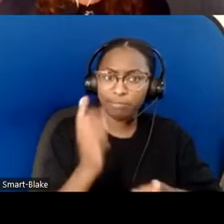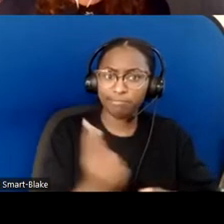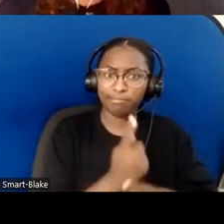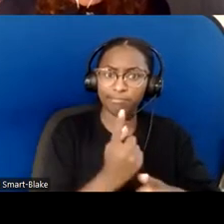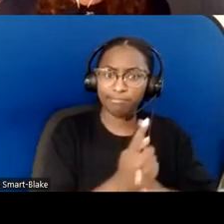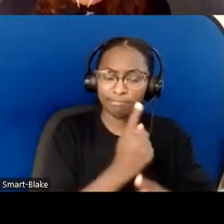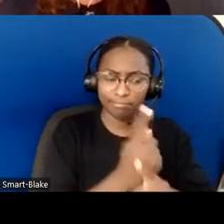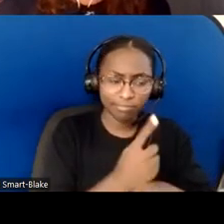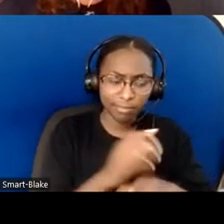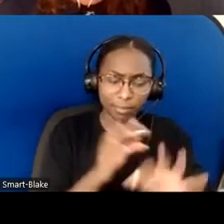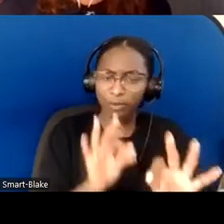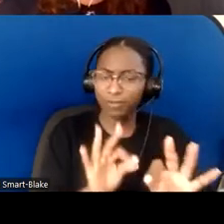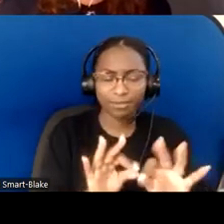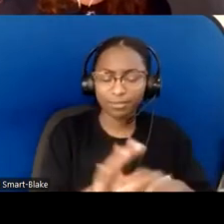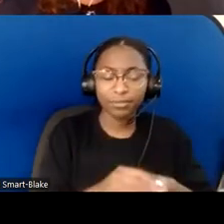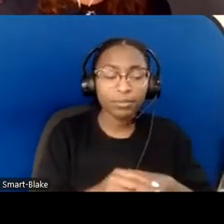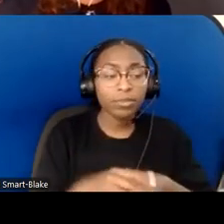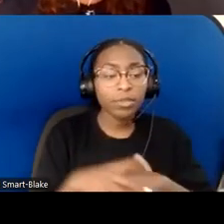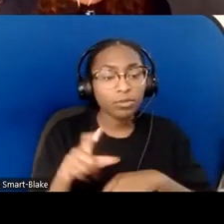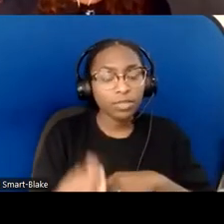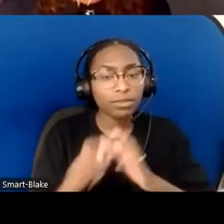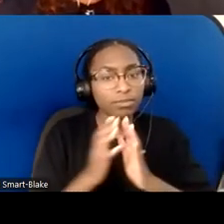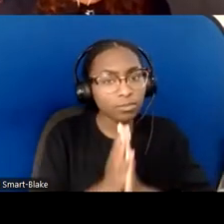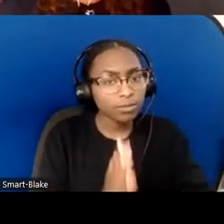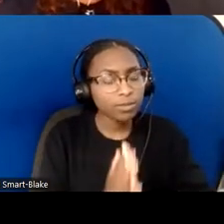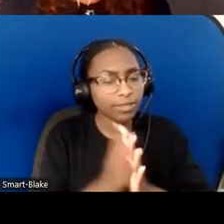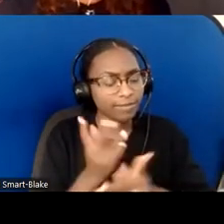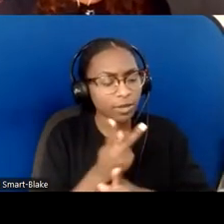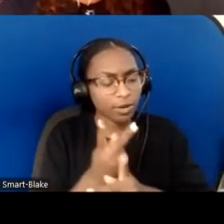figure out where to start, one step at a time, and know that the Spirit